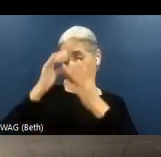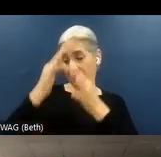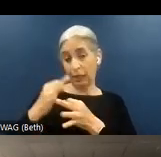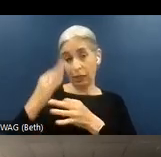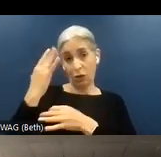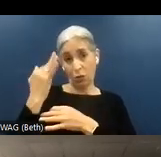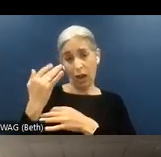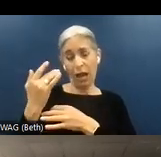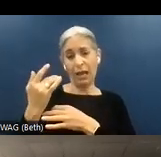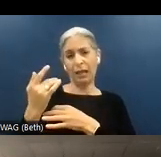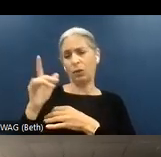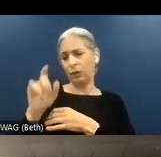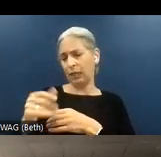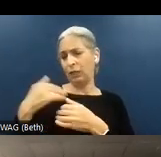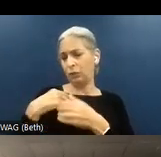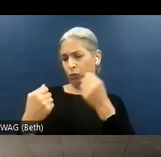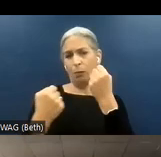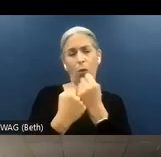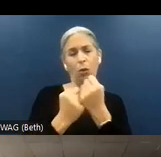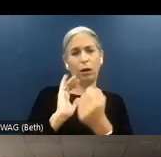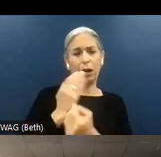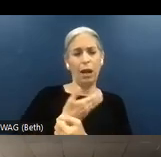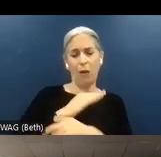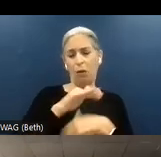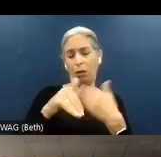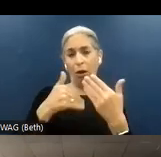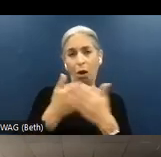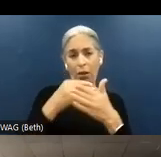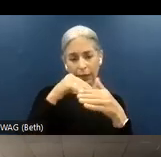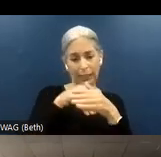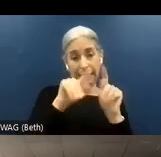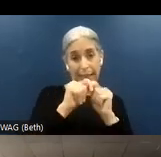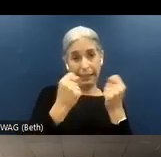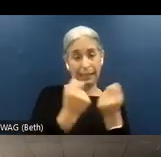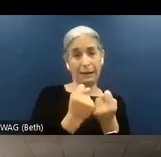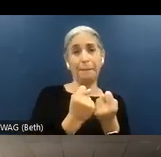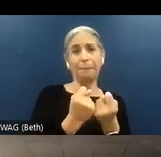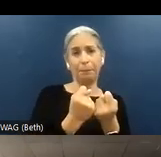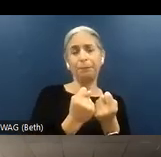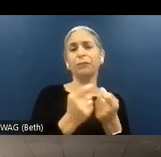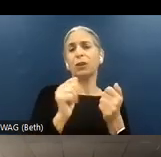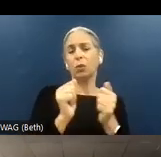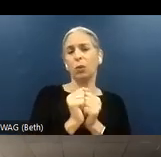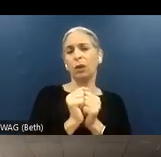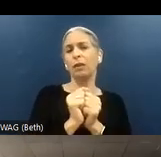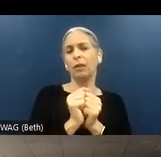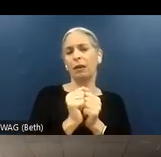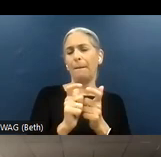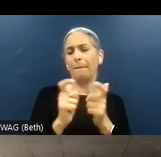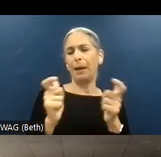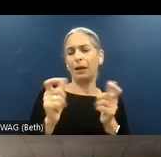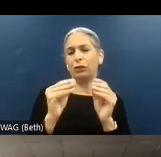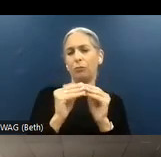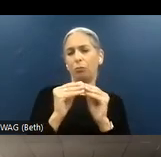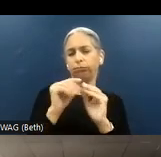because we needed to support our auditing team with a much more robust platform, in